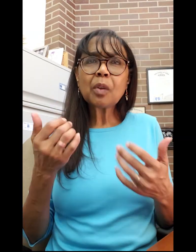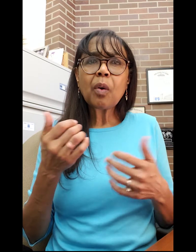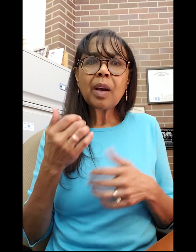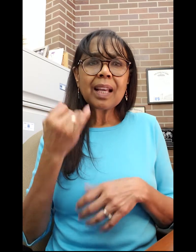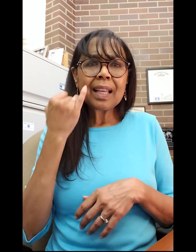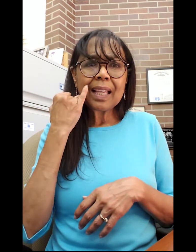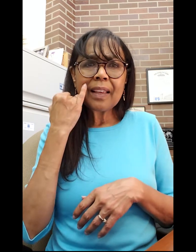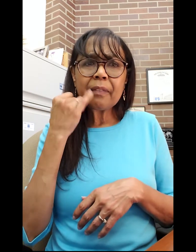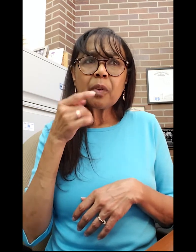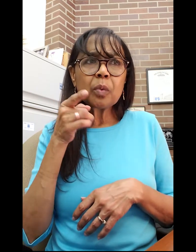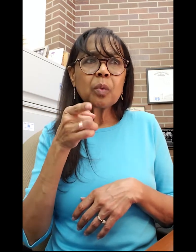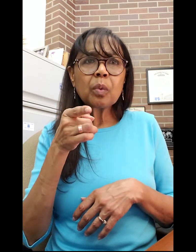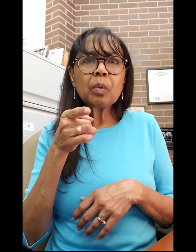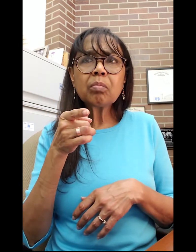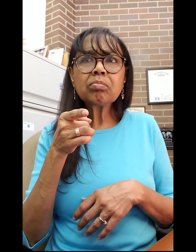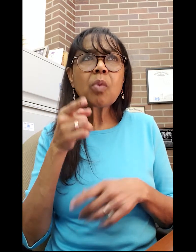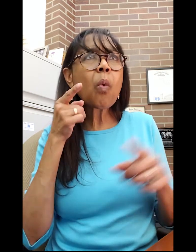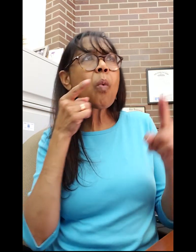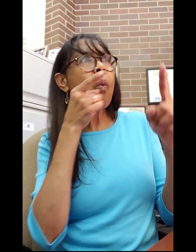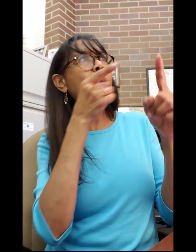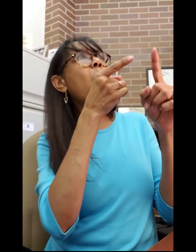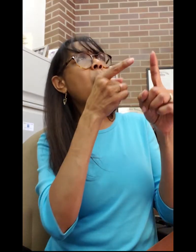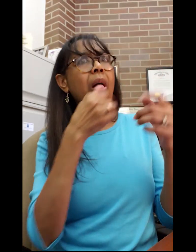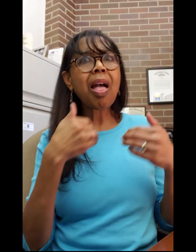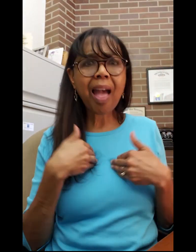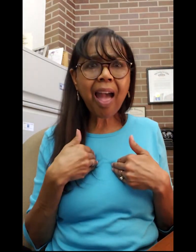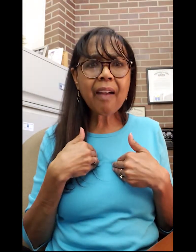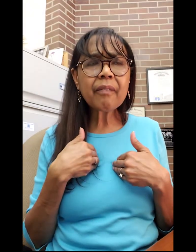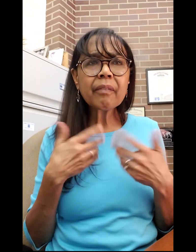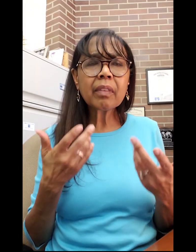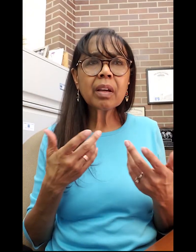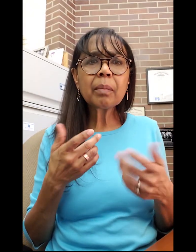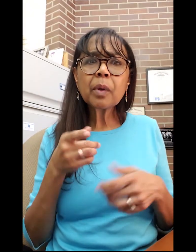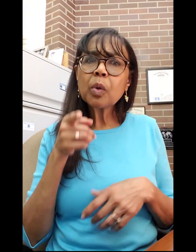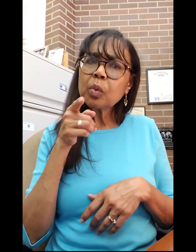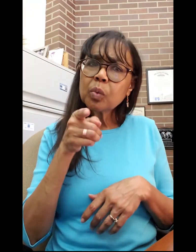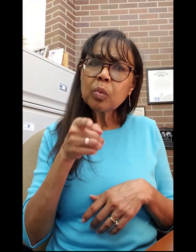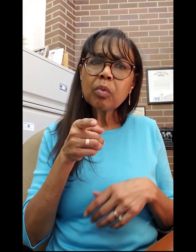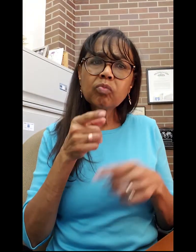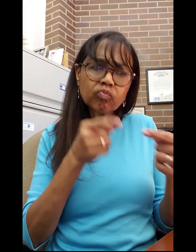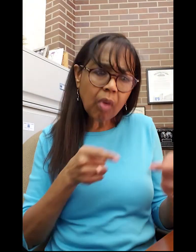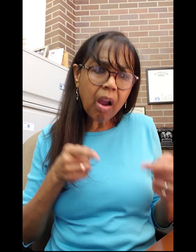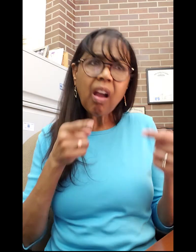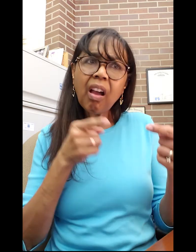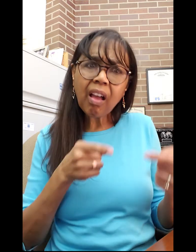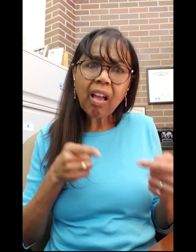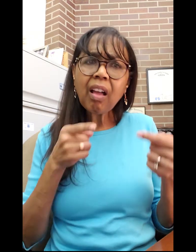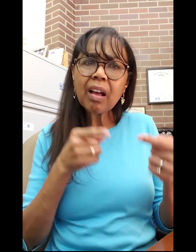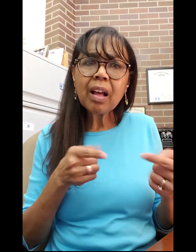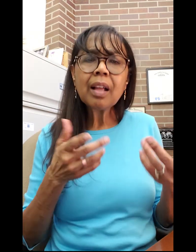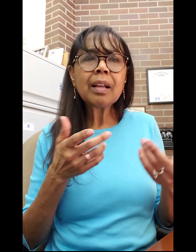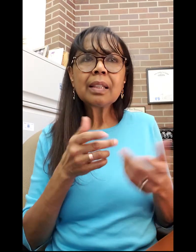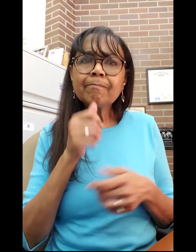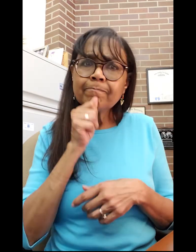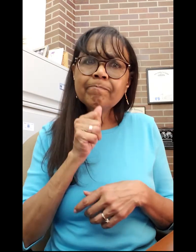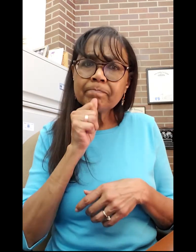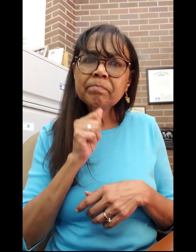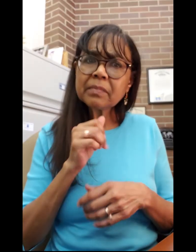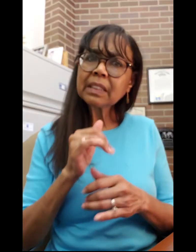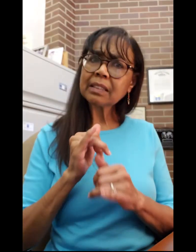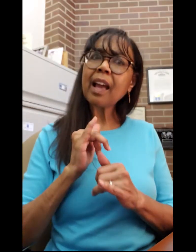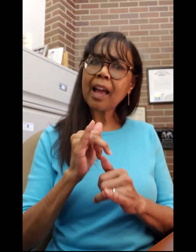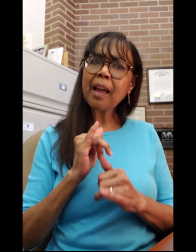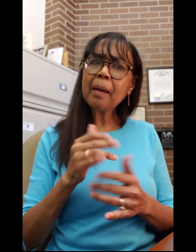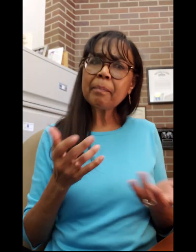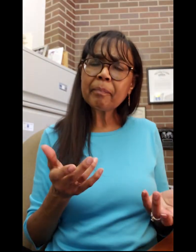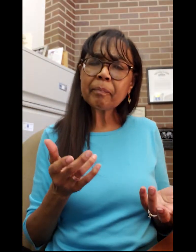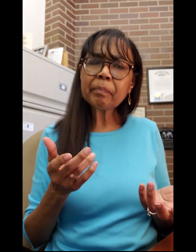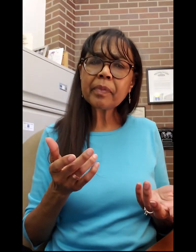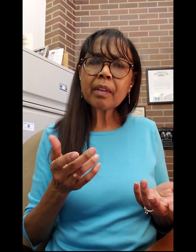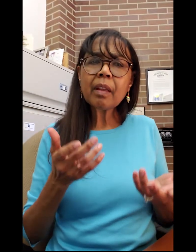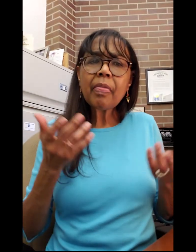If you have goals and you're struggling, like I did, this